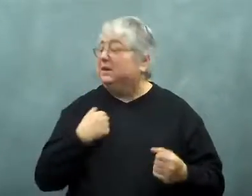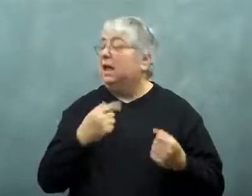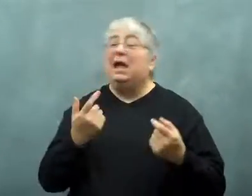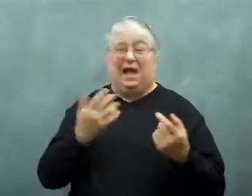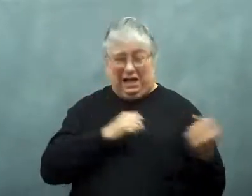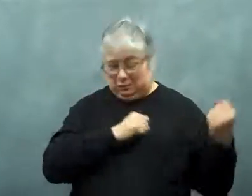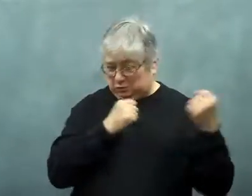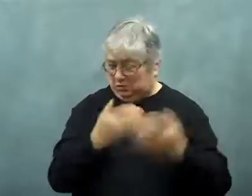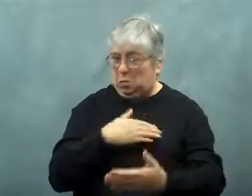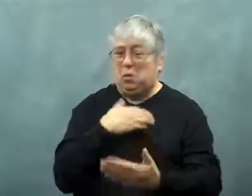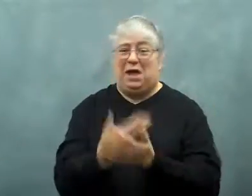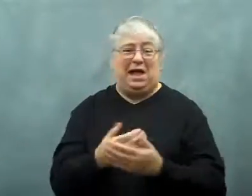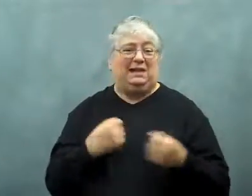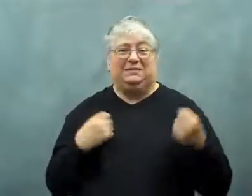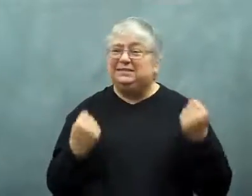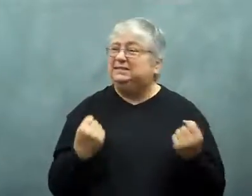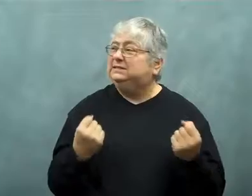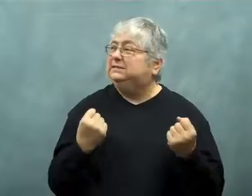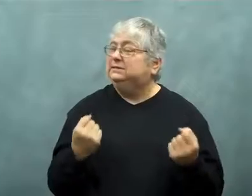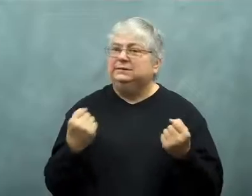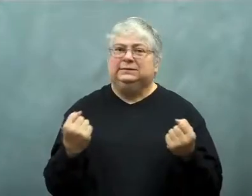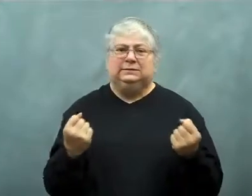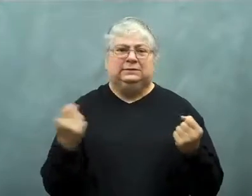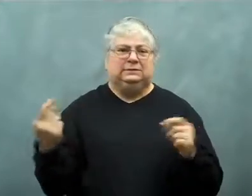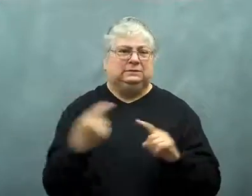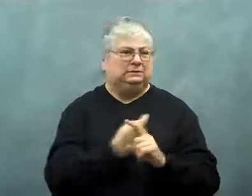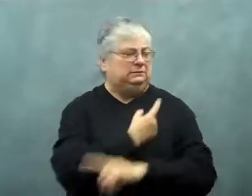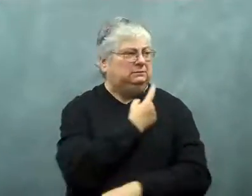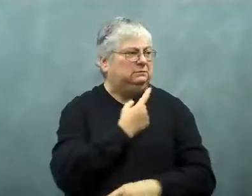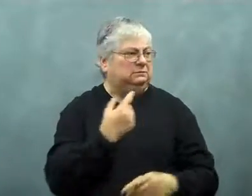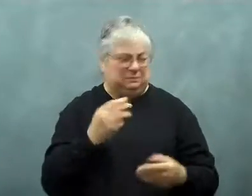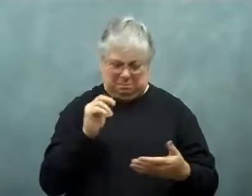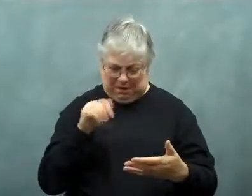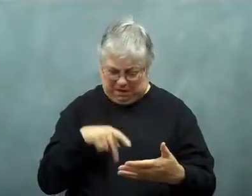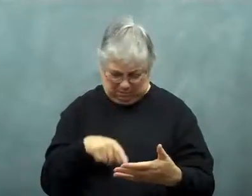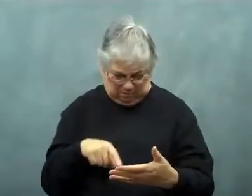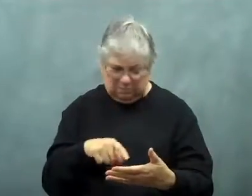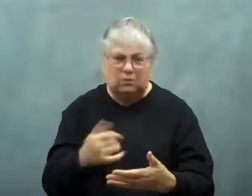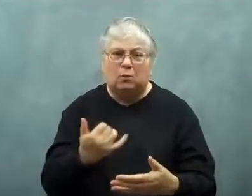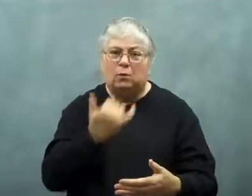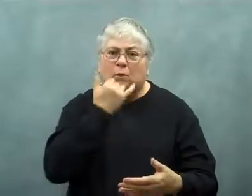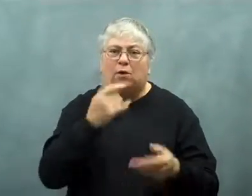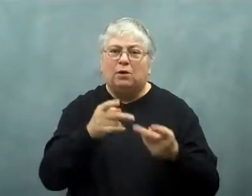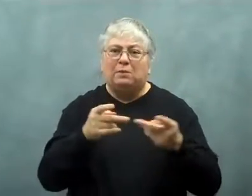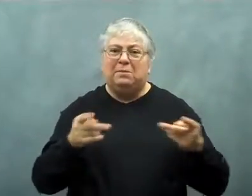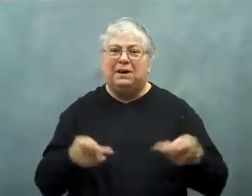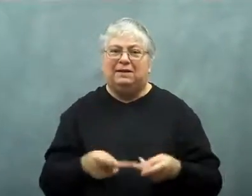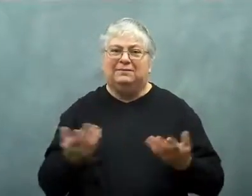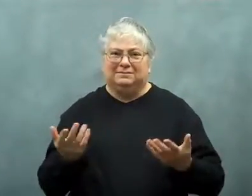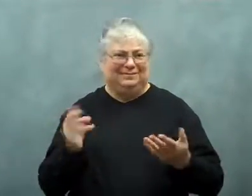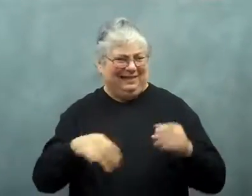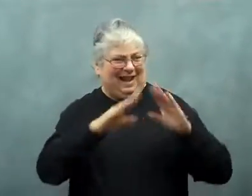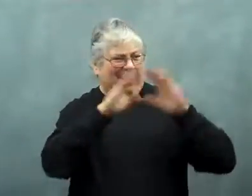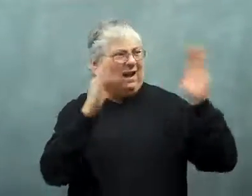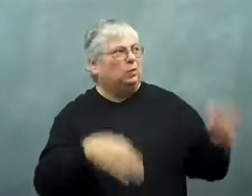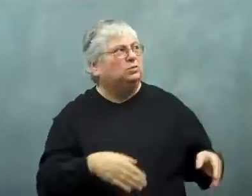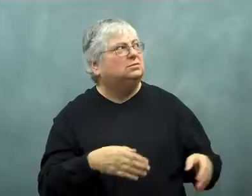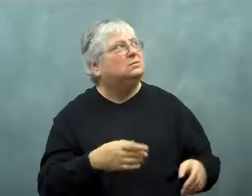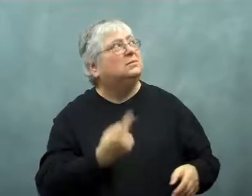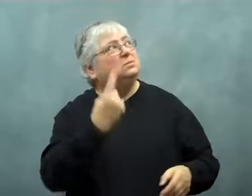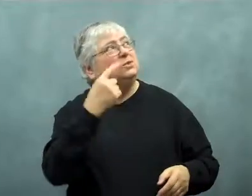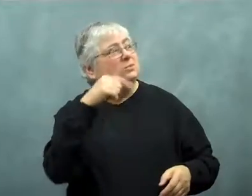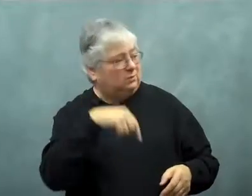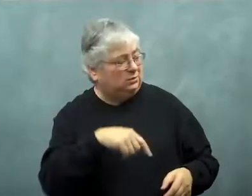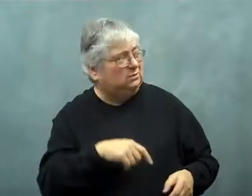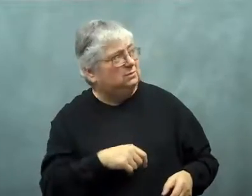I drove out there, and the map took me to the wrong place.